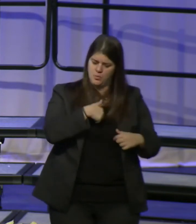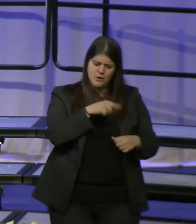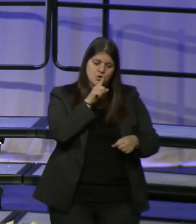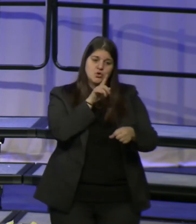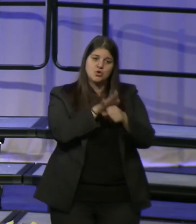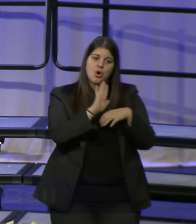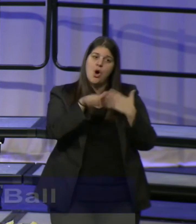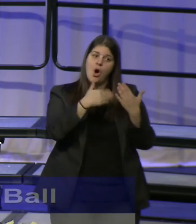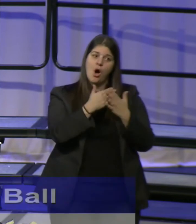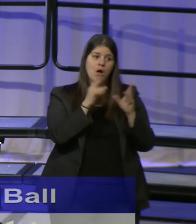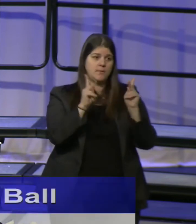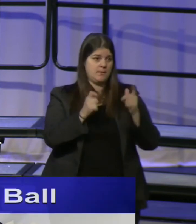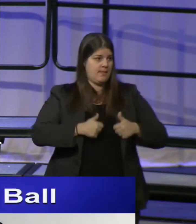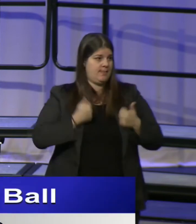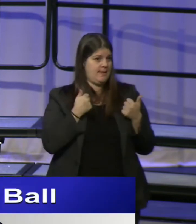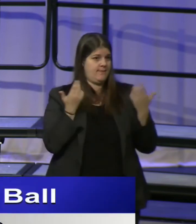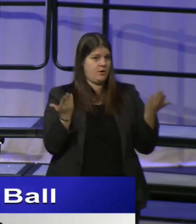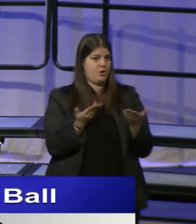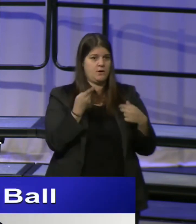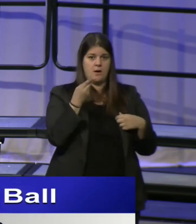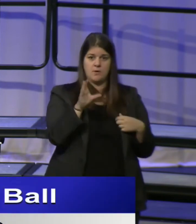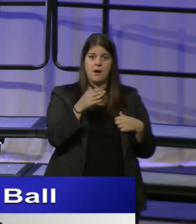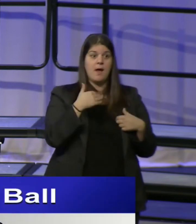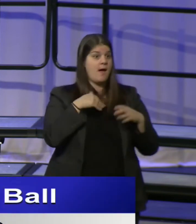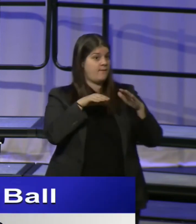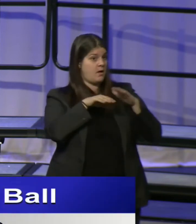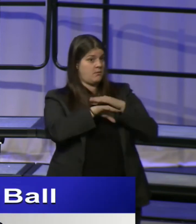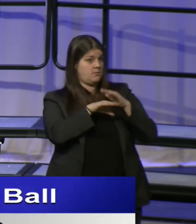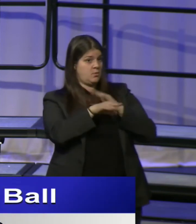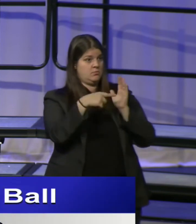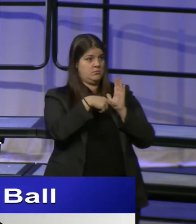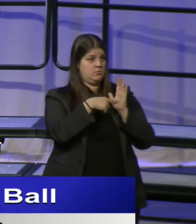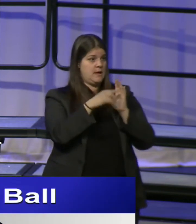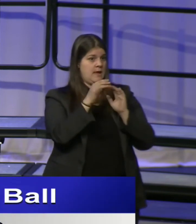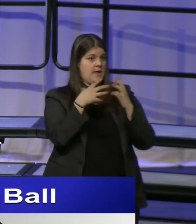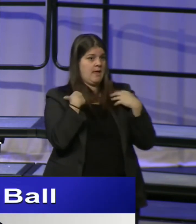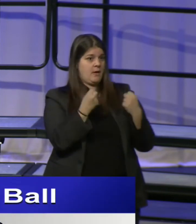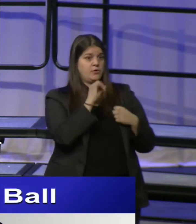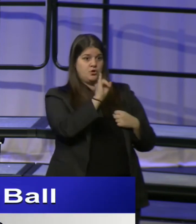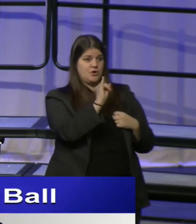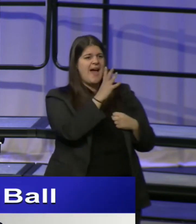have access to affordable health care and critical emergency services.